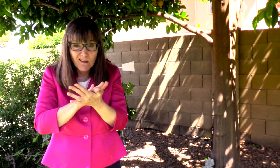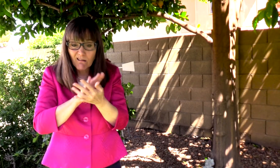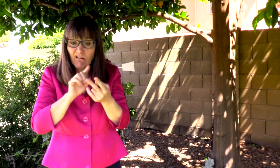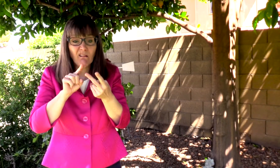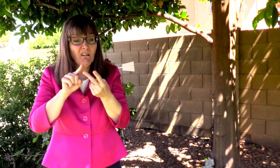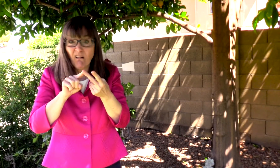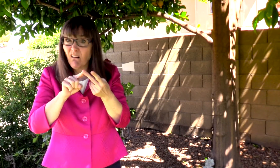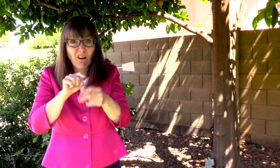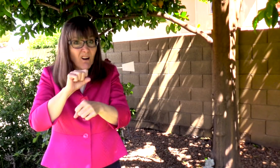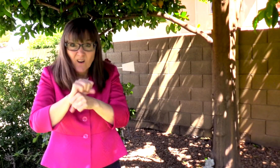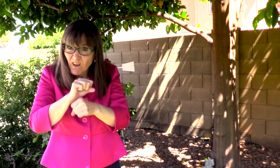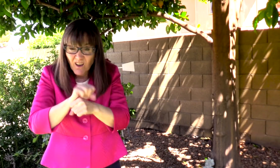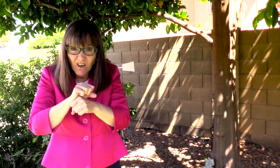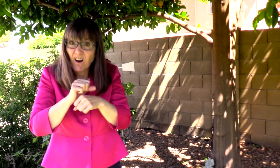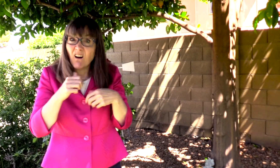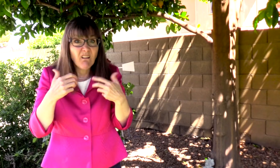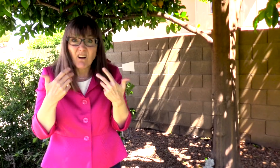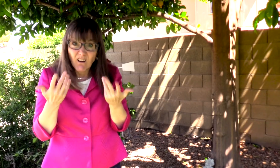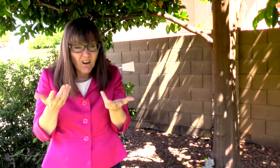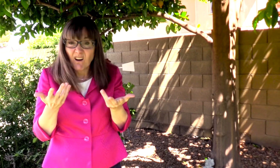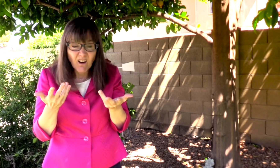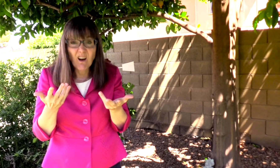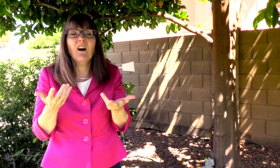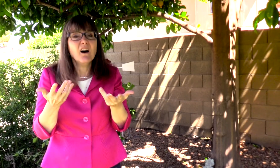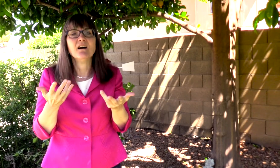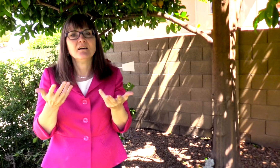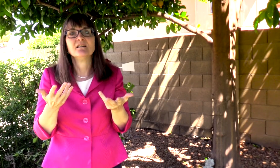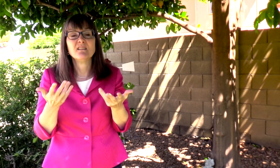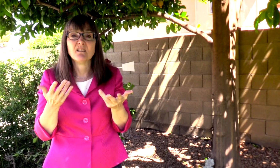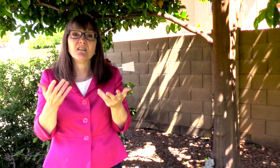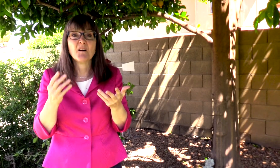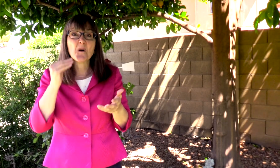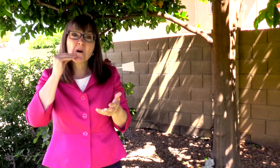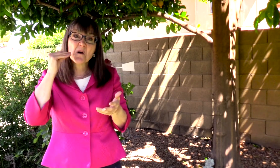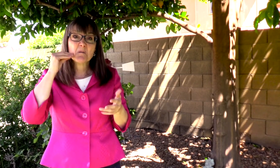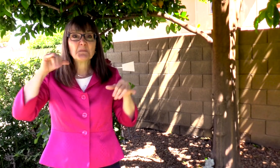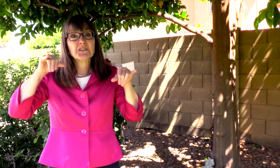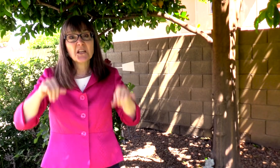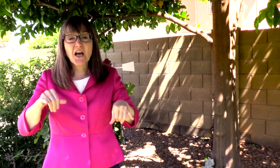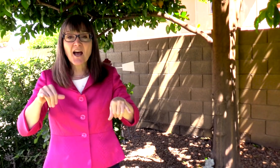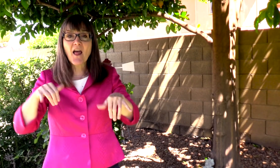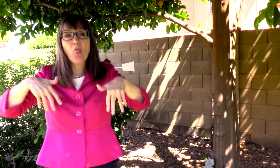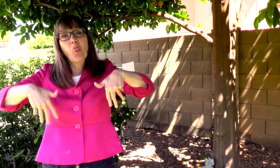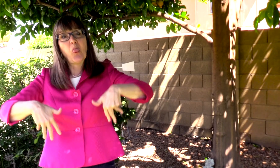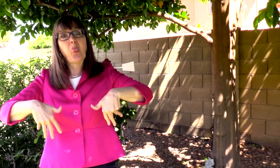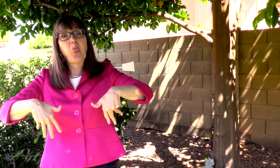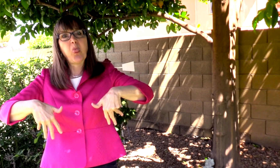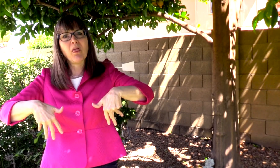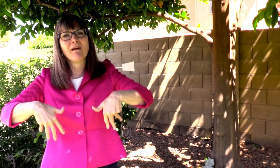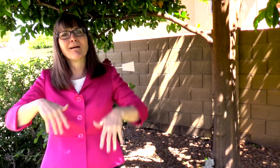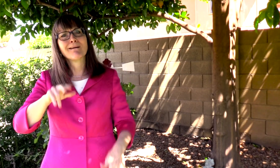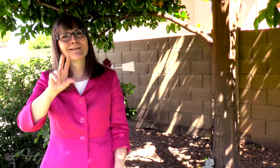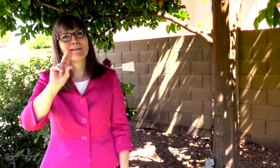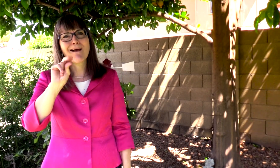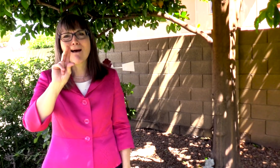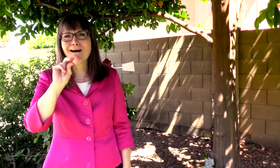IF YOU DON'T WANT TO GO TO SCHOOL OR FIND A JOB YOU COULD STAY HOME AND SIT AROUND DOING NOTHING.